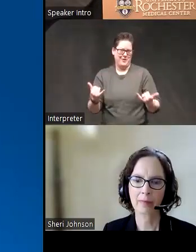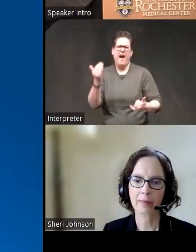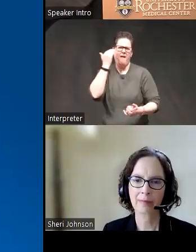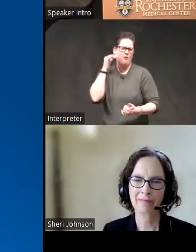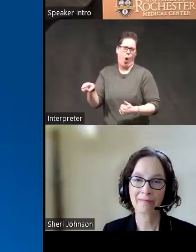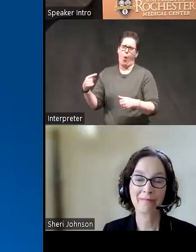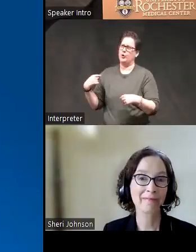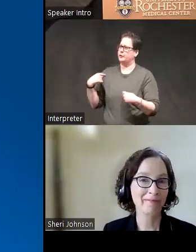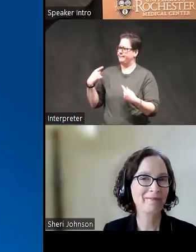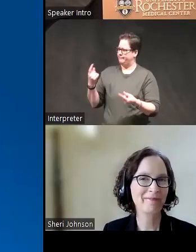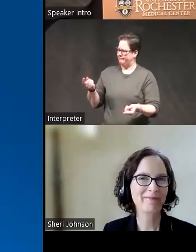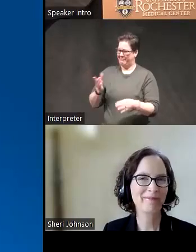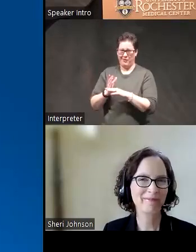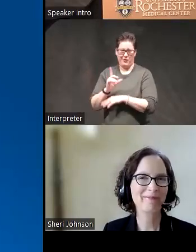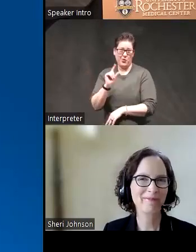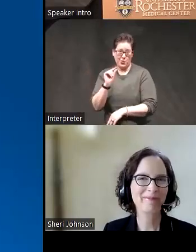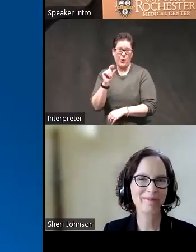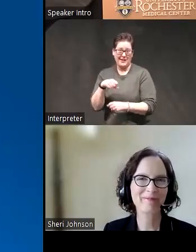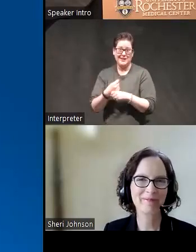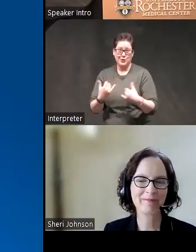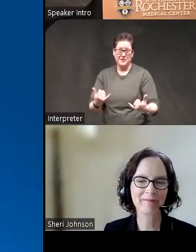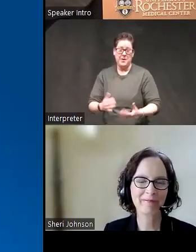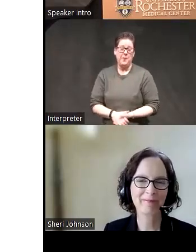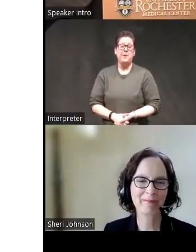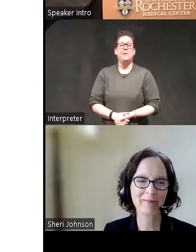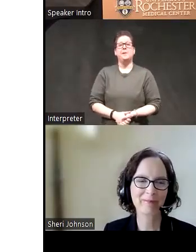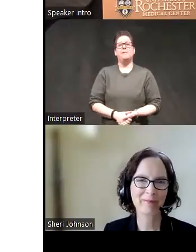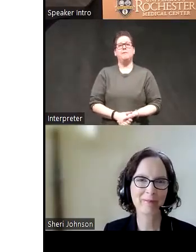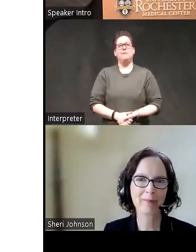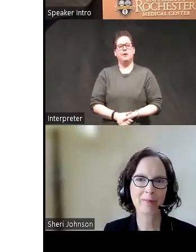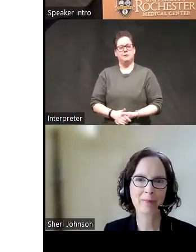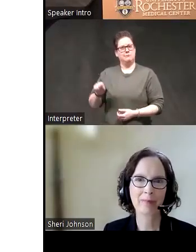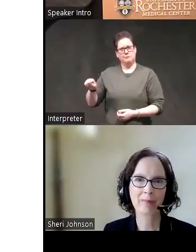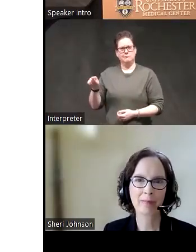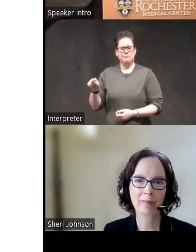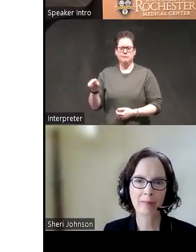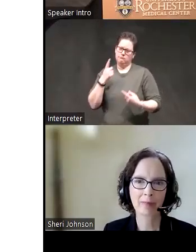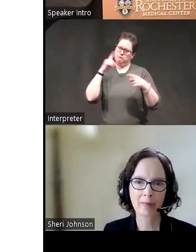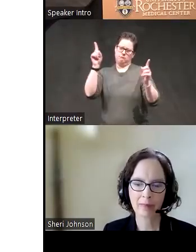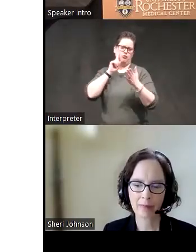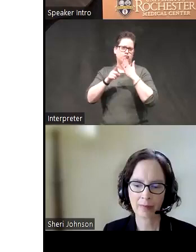for a little over 20 years now um she's really an accomplished researcher in mood disorders